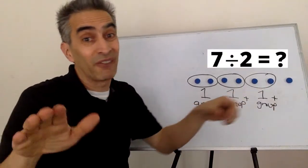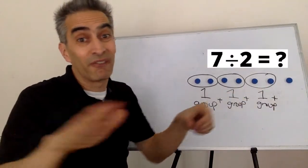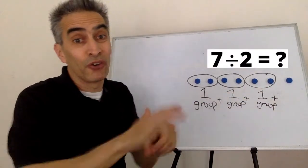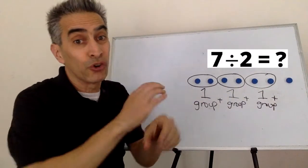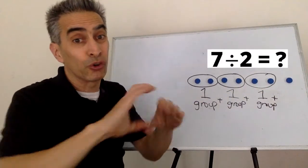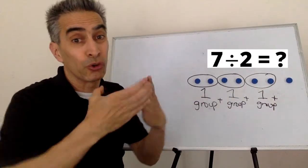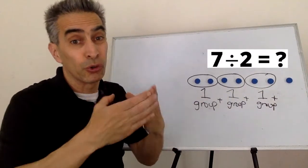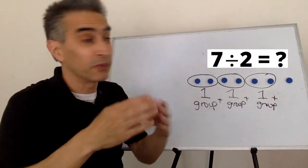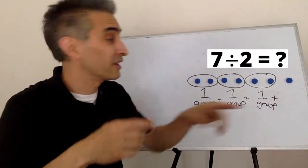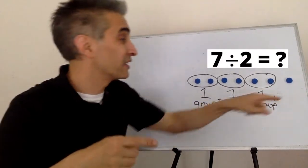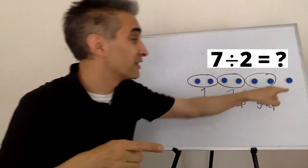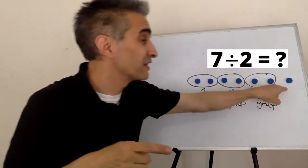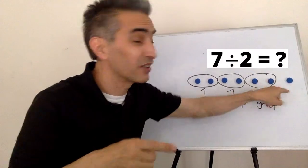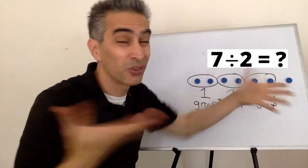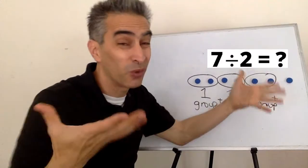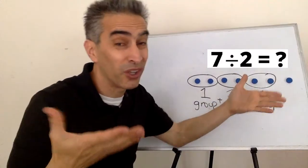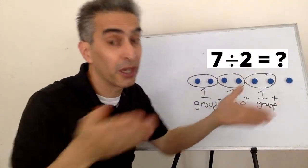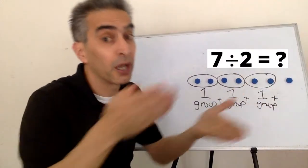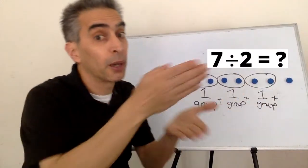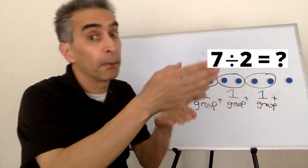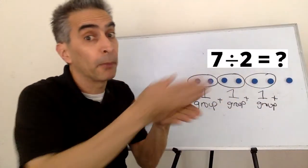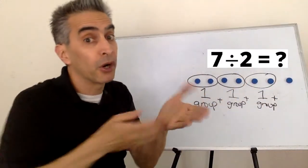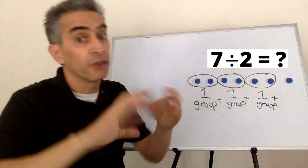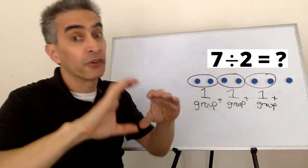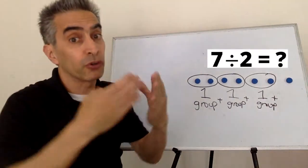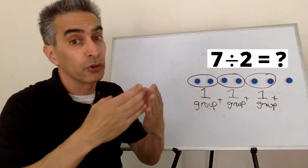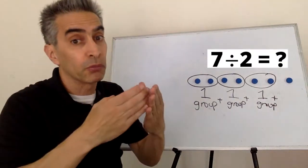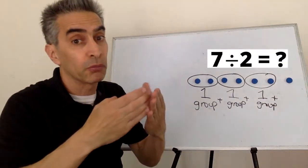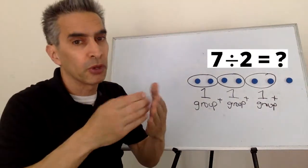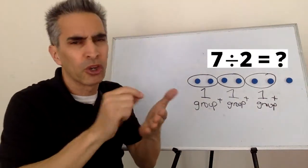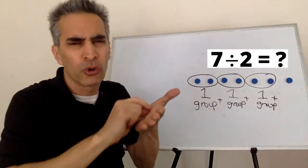This is not a full group. This is part of a group.